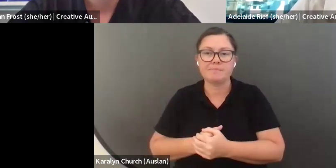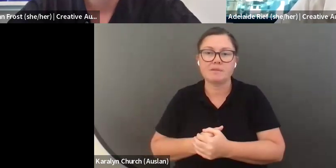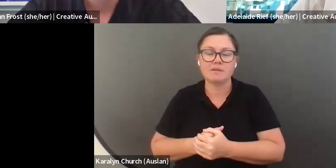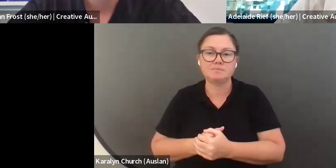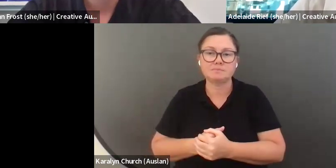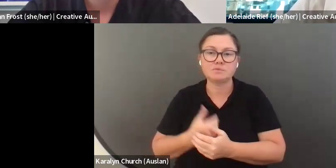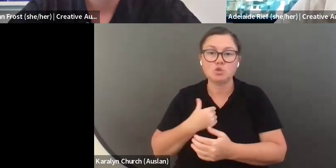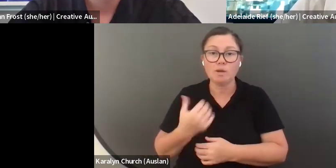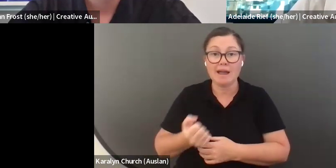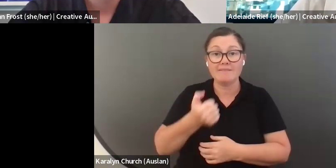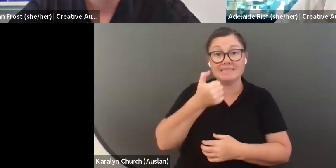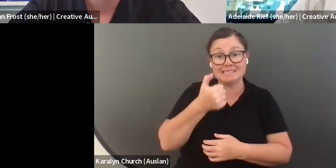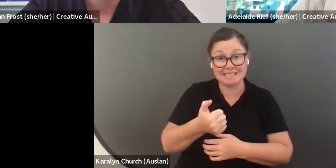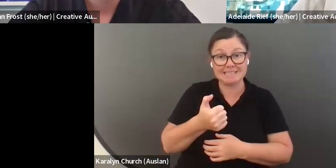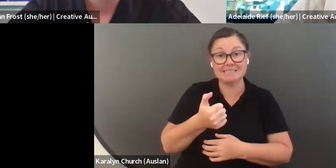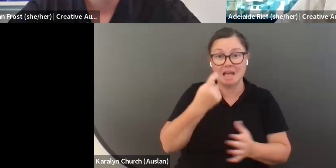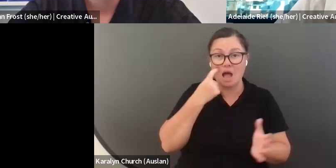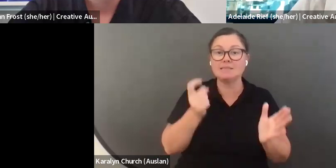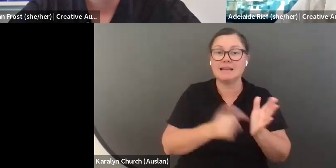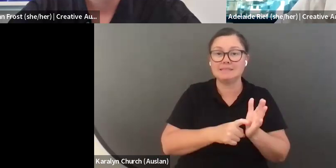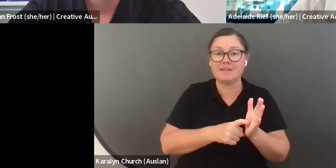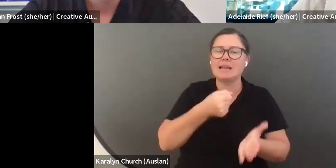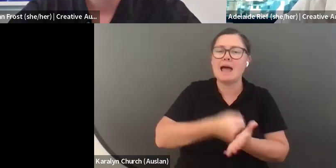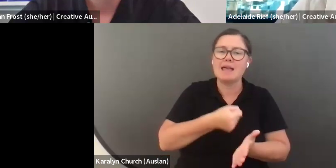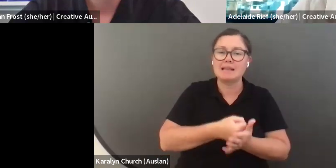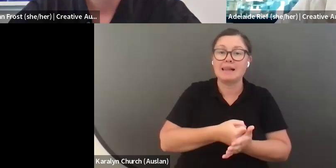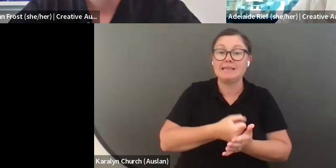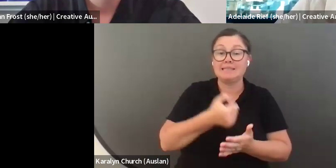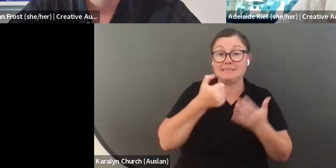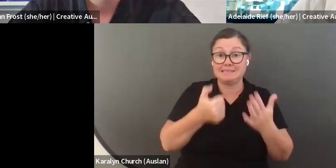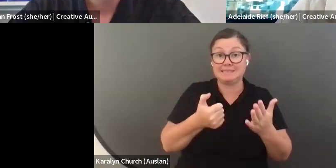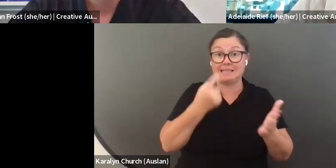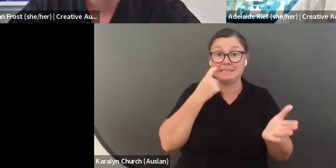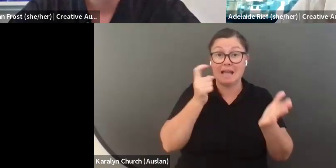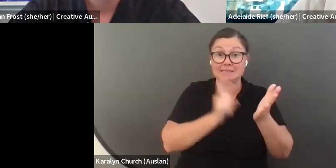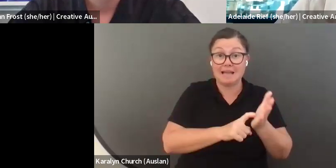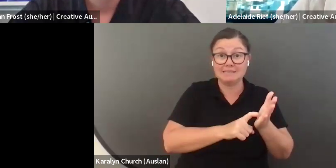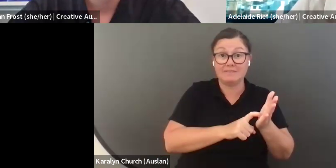we have six identified, at least six identified places available for First